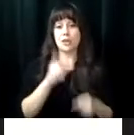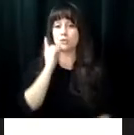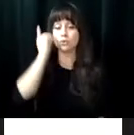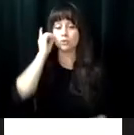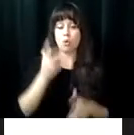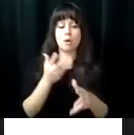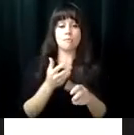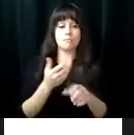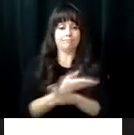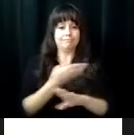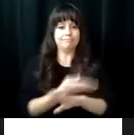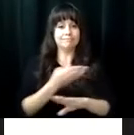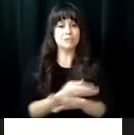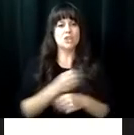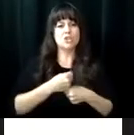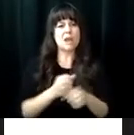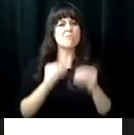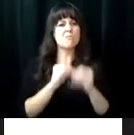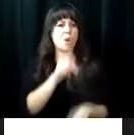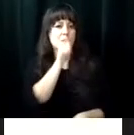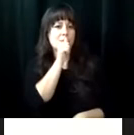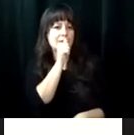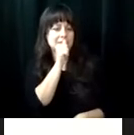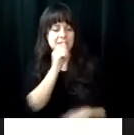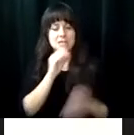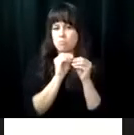s. In 2008 the VRCBVI